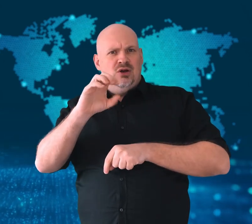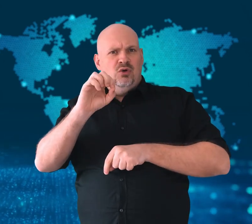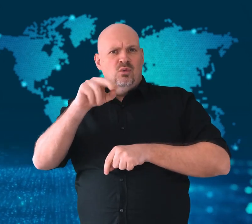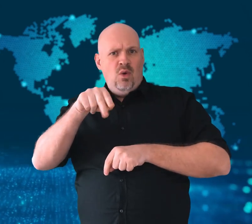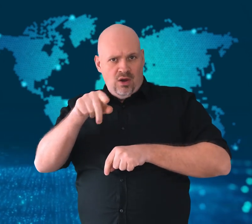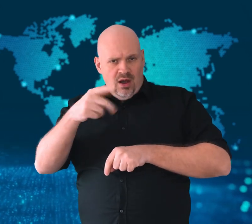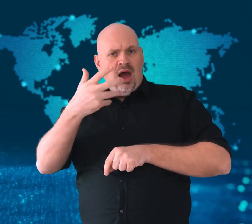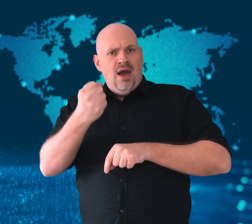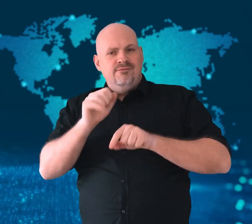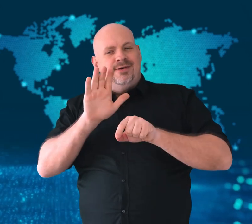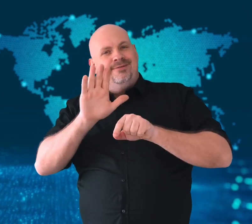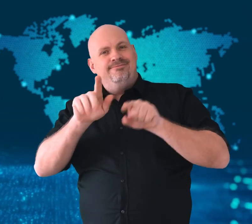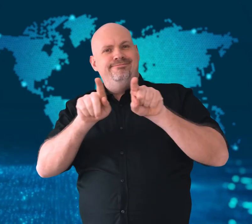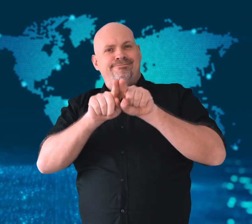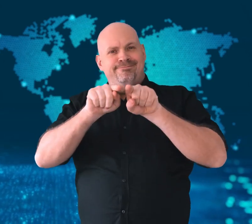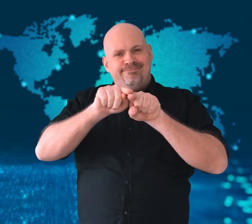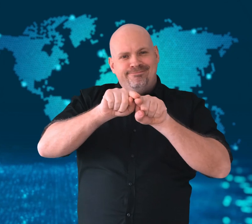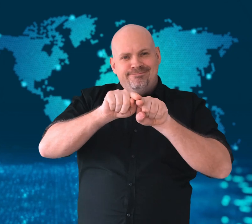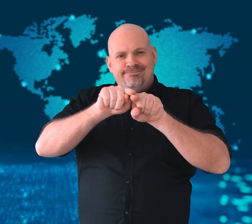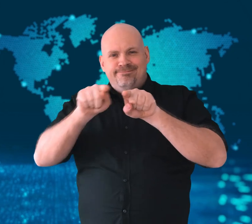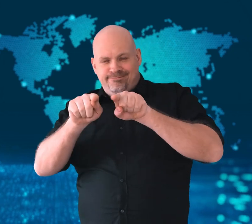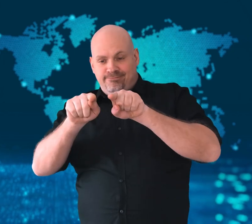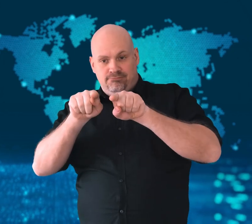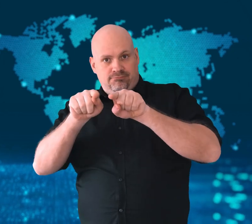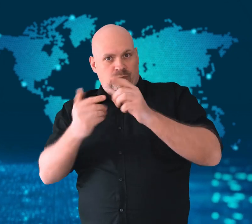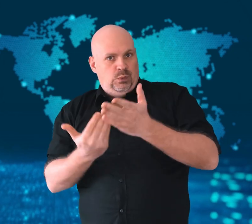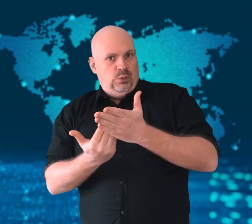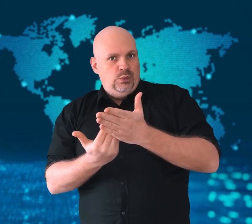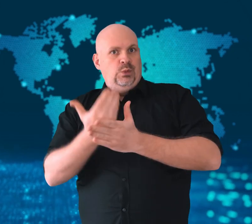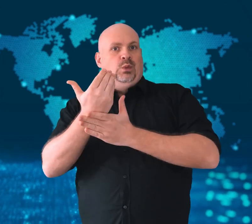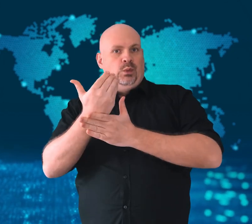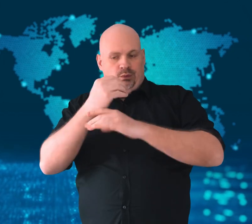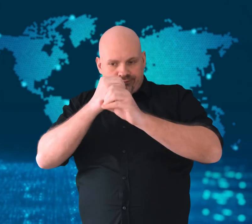This variant, the “BA.2”,